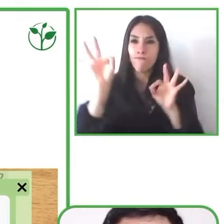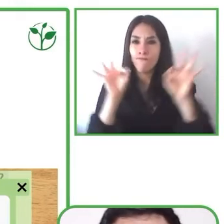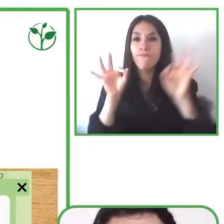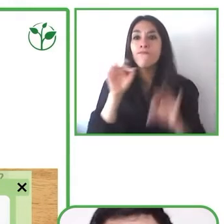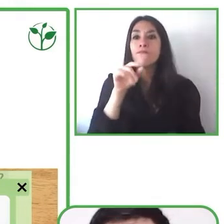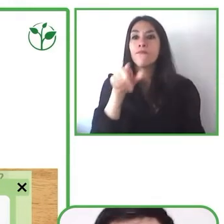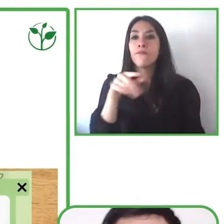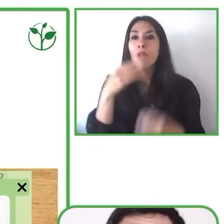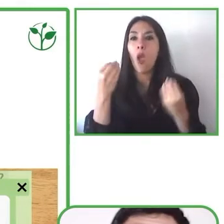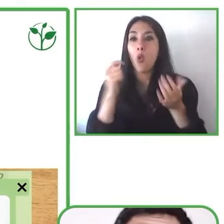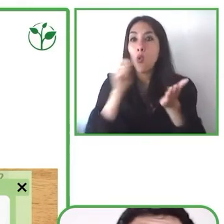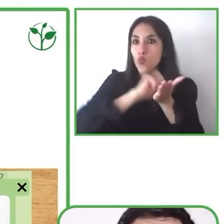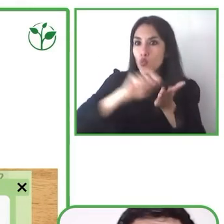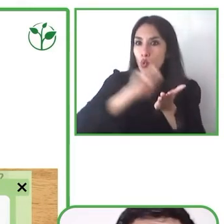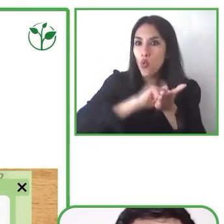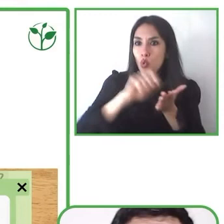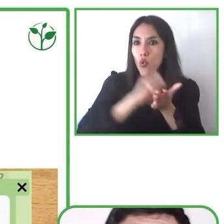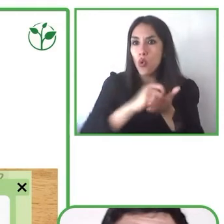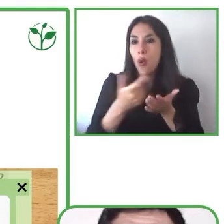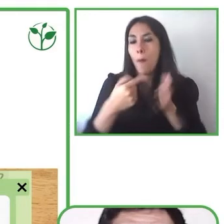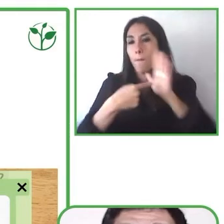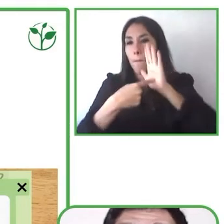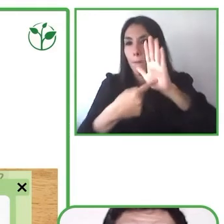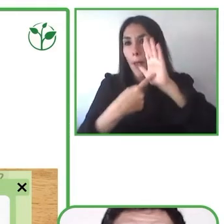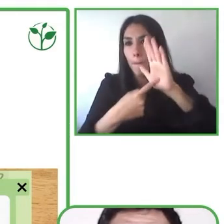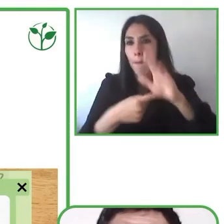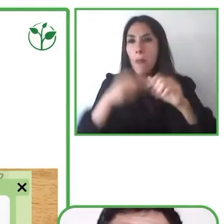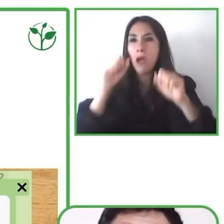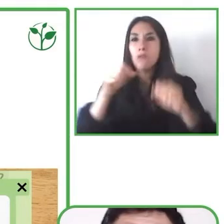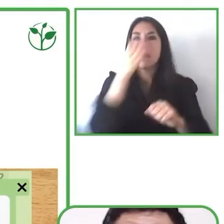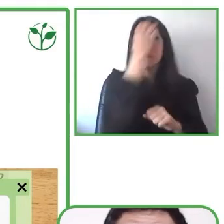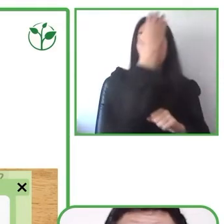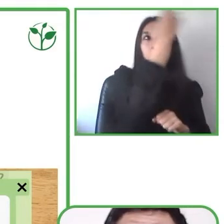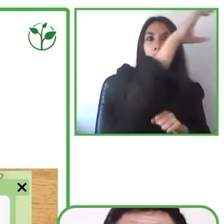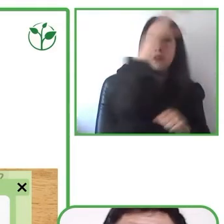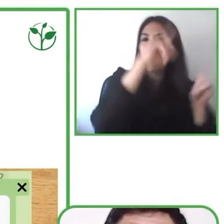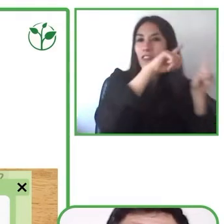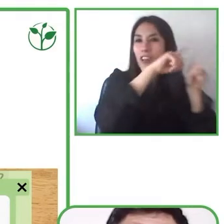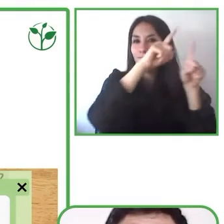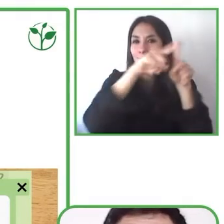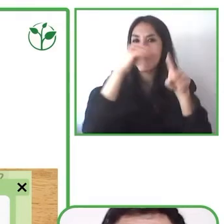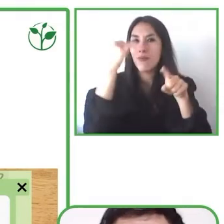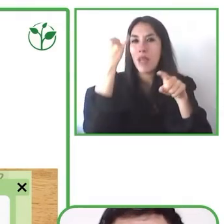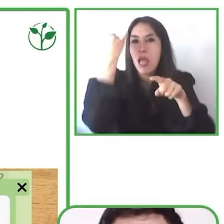let's say the park, the theatre, the circles, the house, the market and